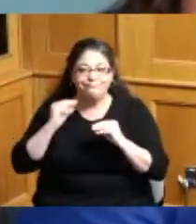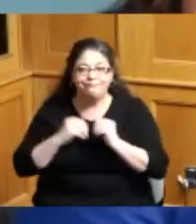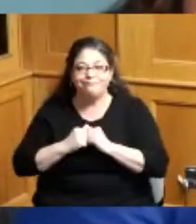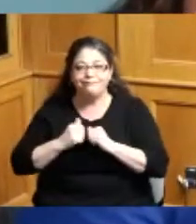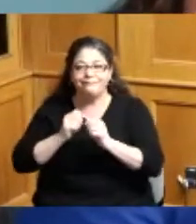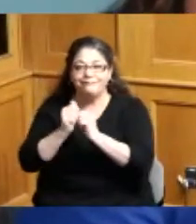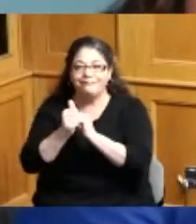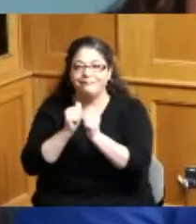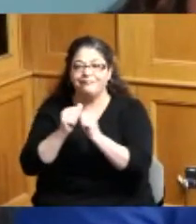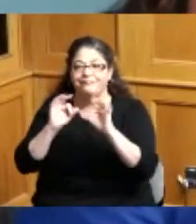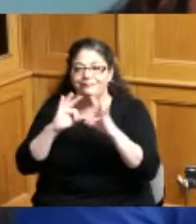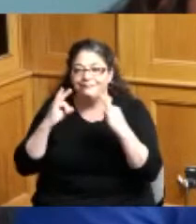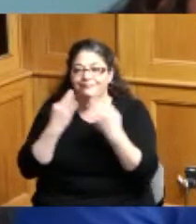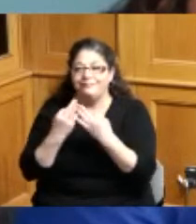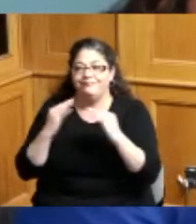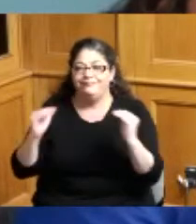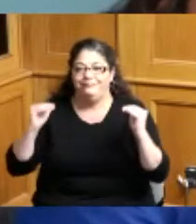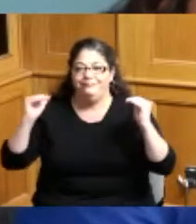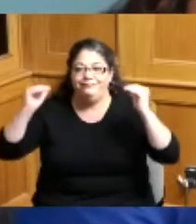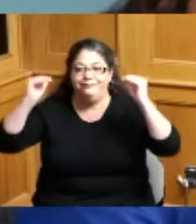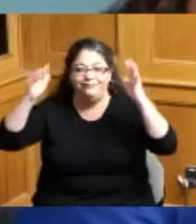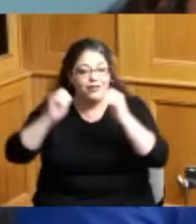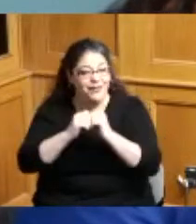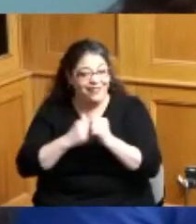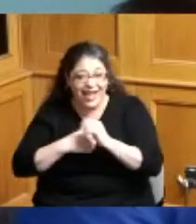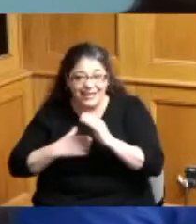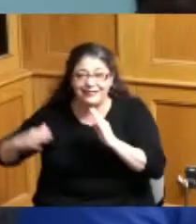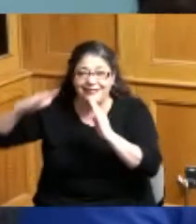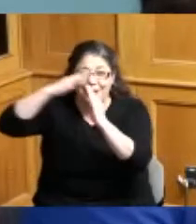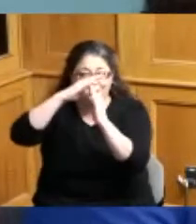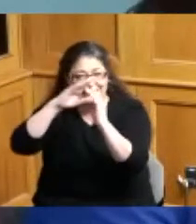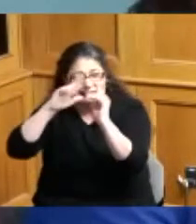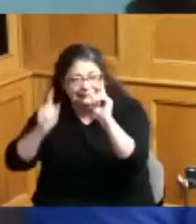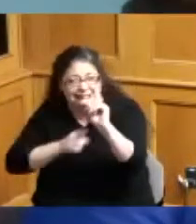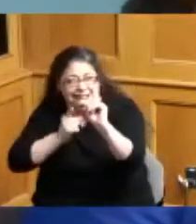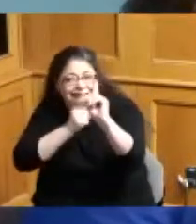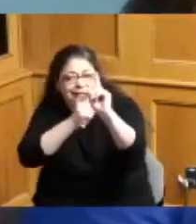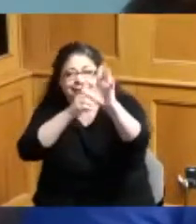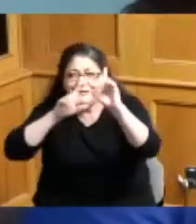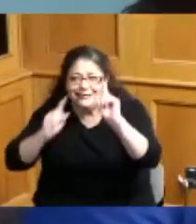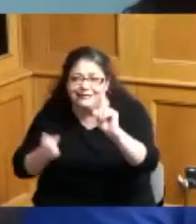and it's hard to get to the top it's hard to get to the levels and keep the